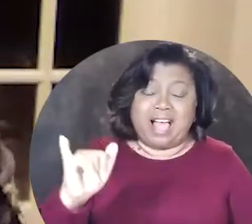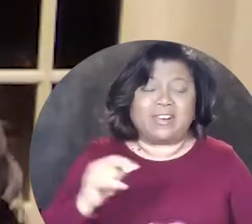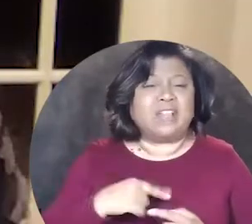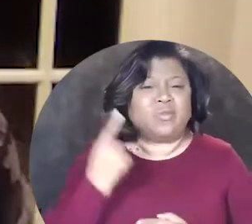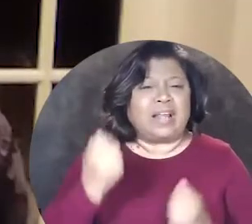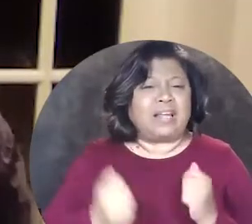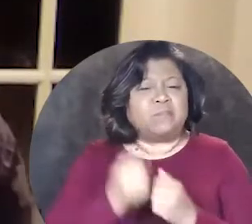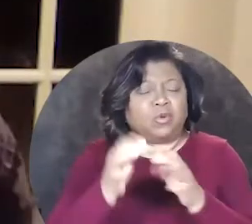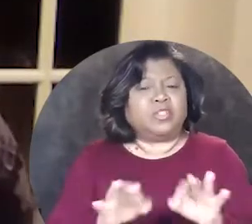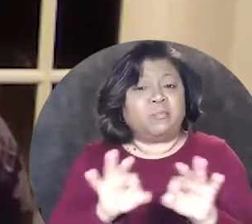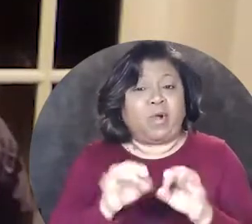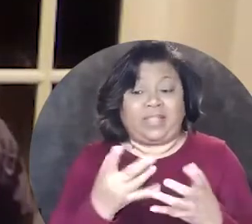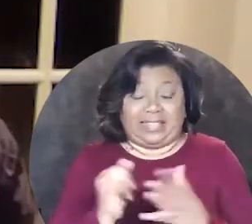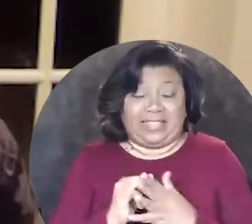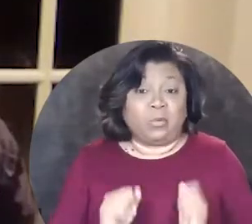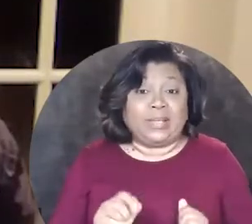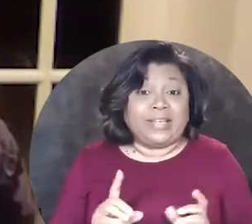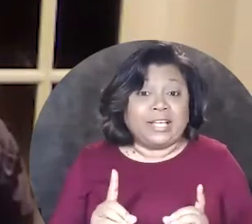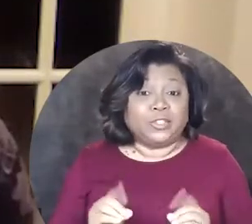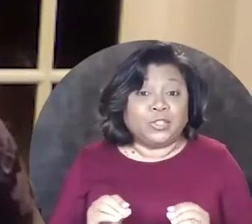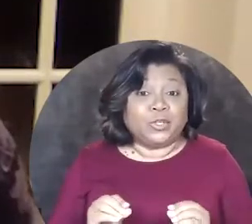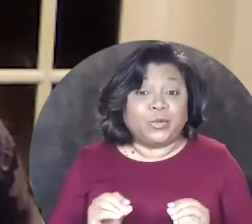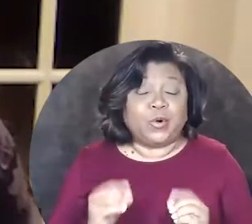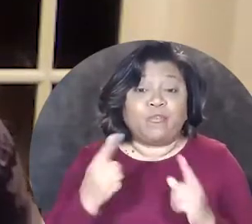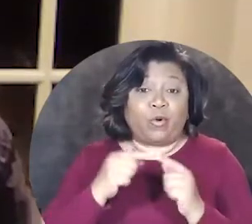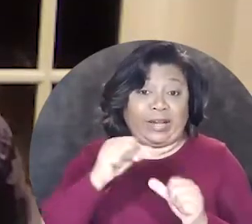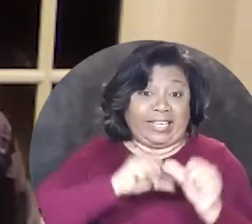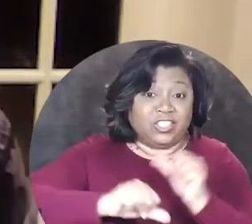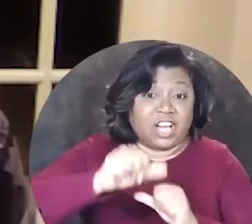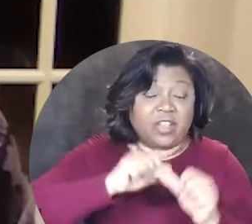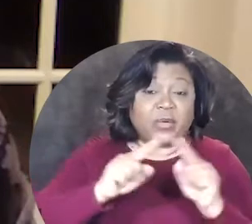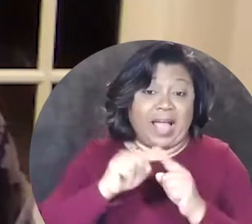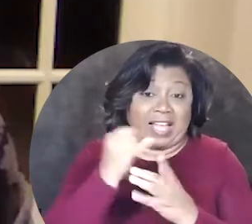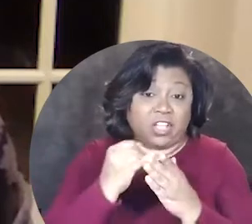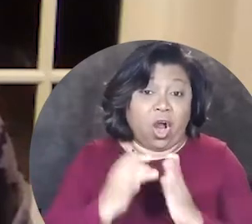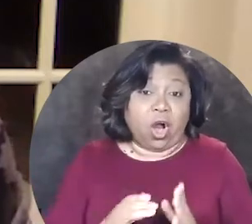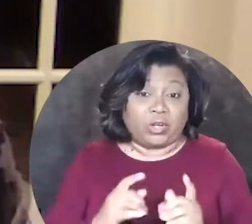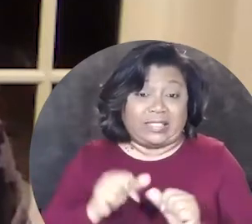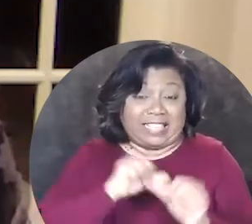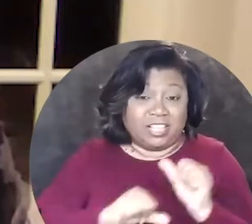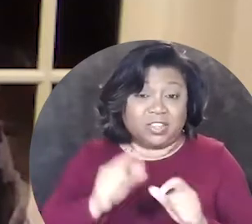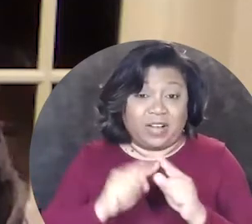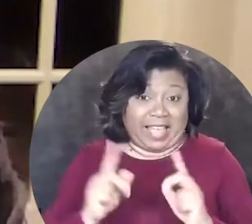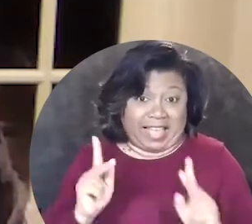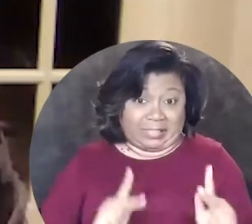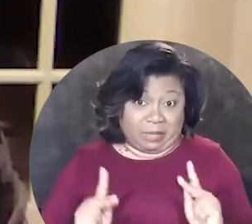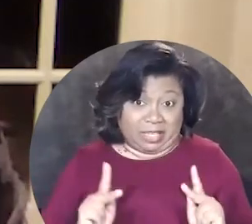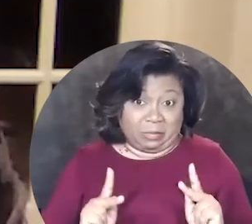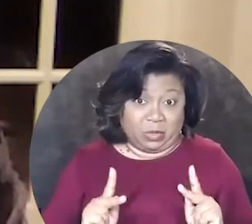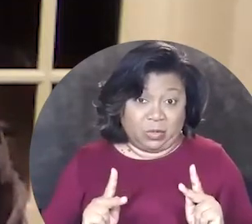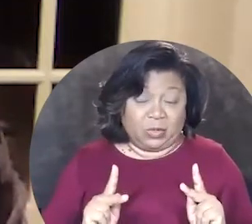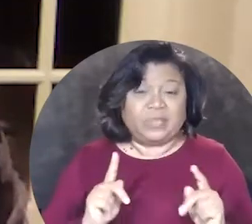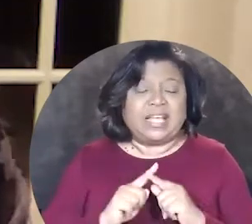I think one of the most important things that we can do for each other as artists and each other as people